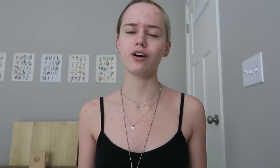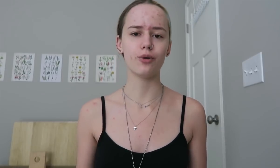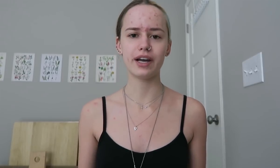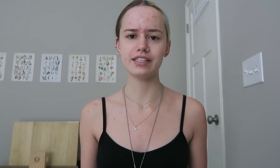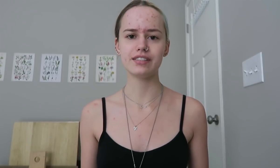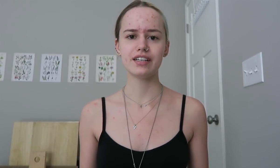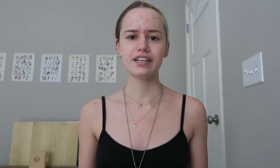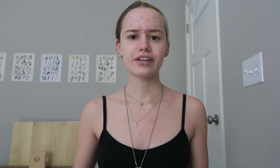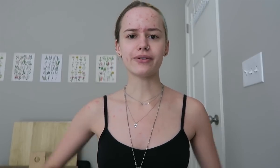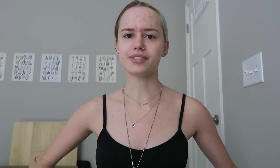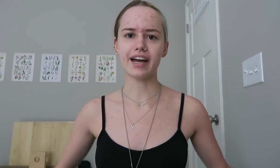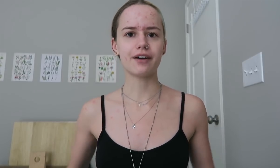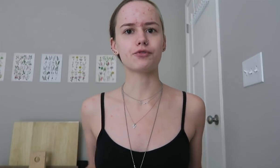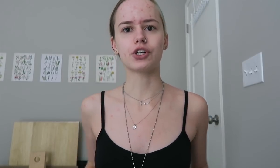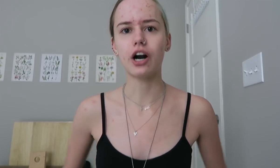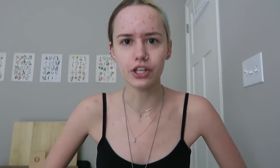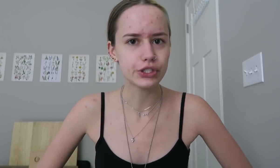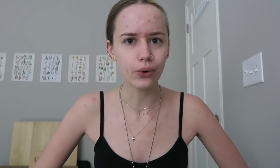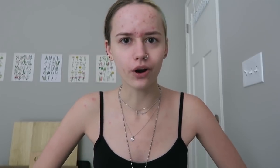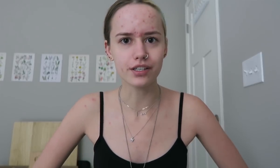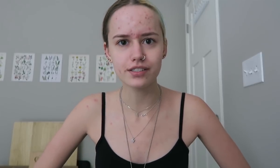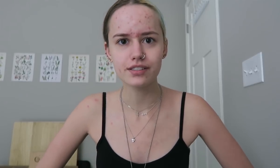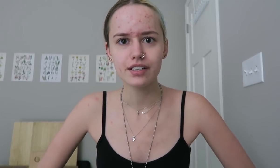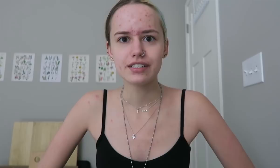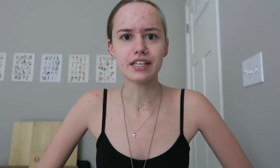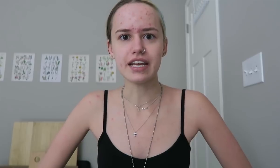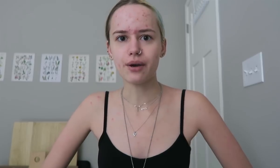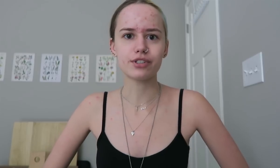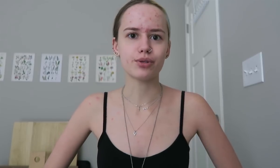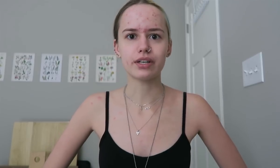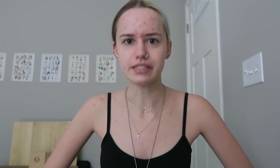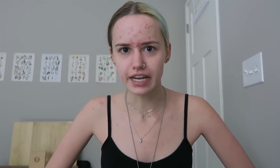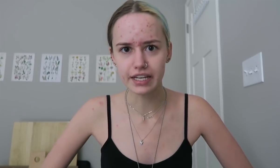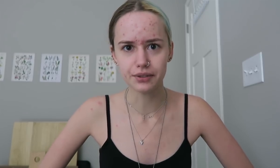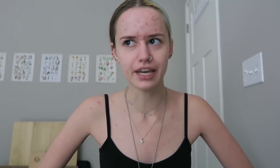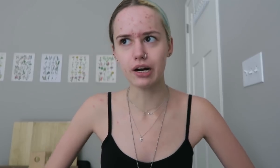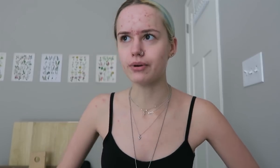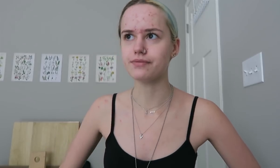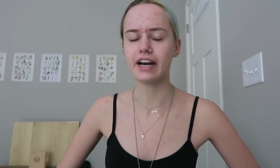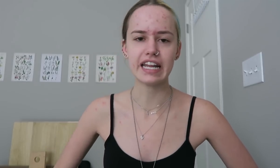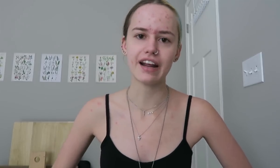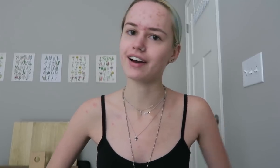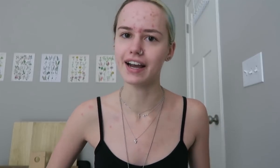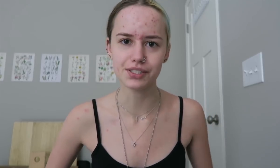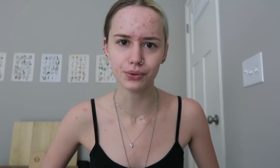always go sign up for a college course to take what you want to take. You can't always find it at your